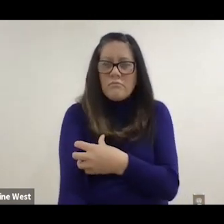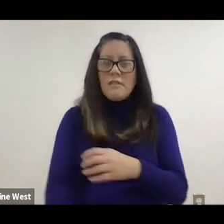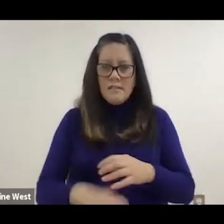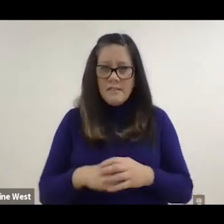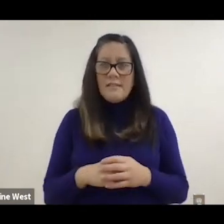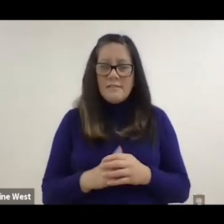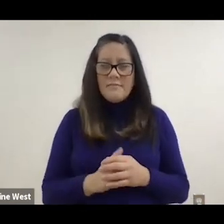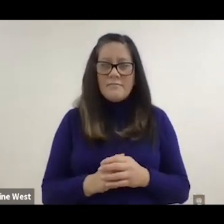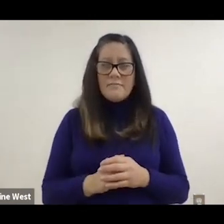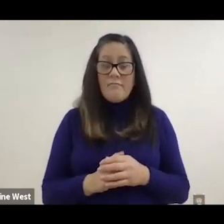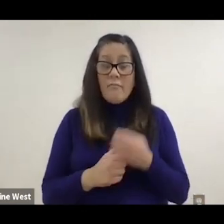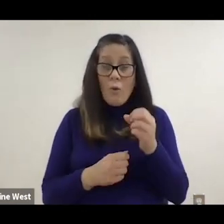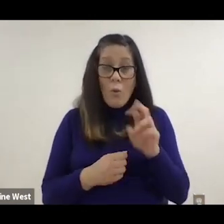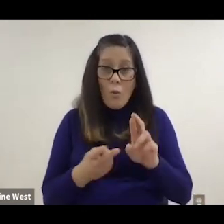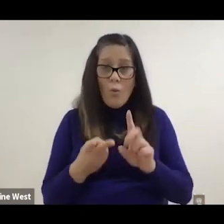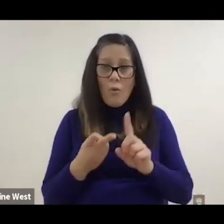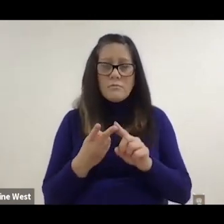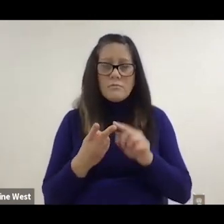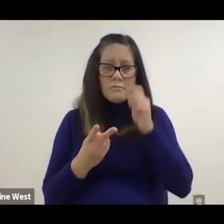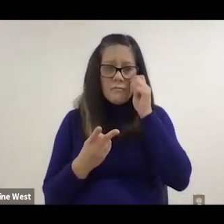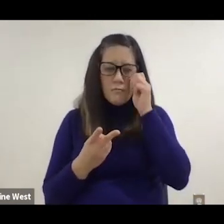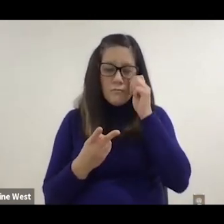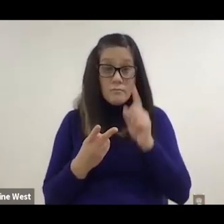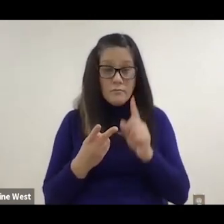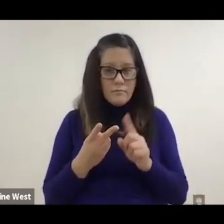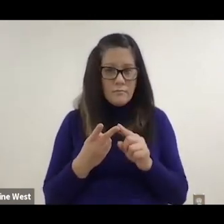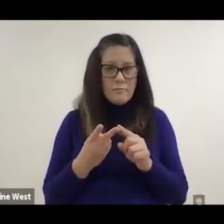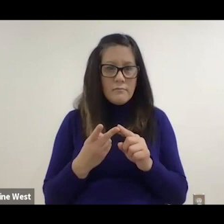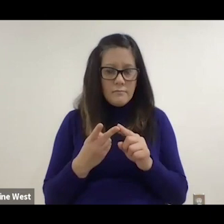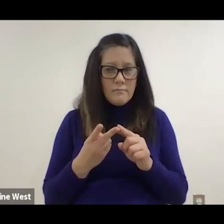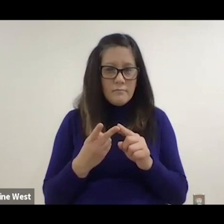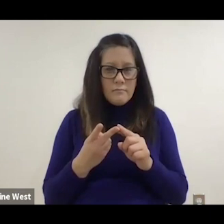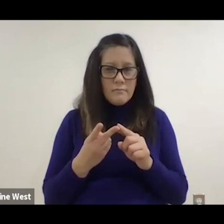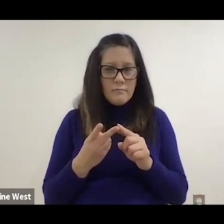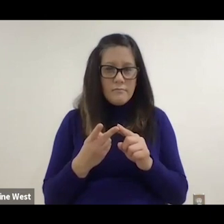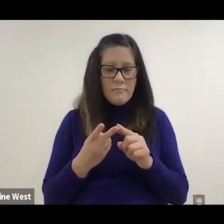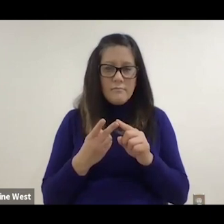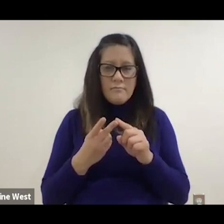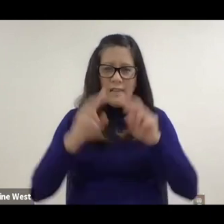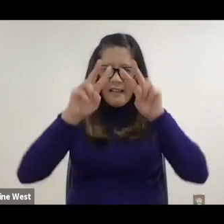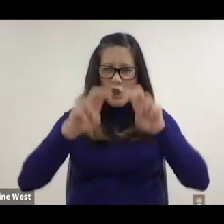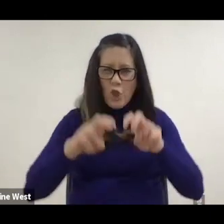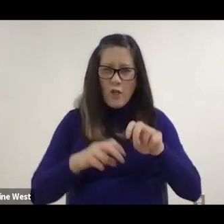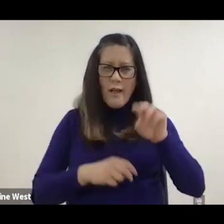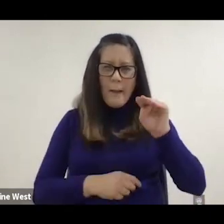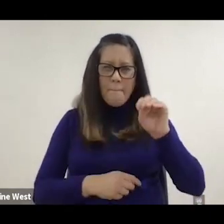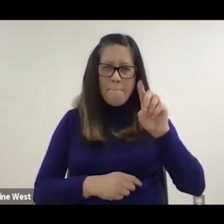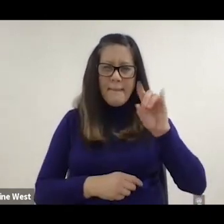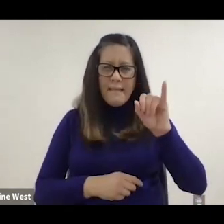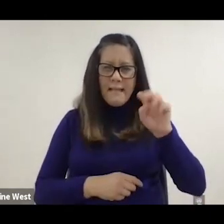For example in this image or. To look at the median nerve in for